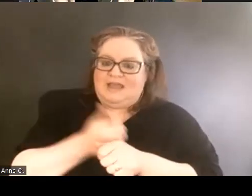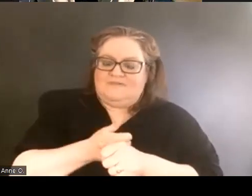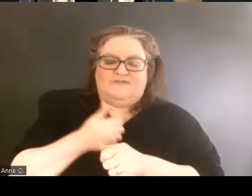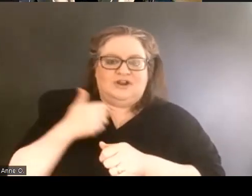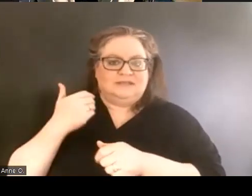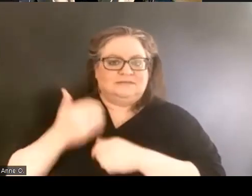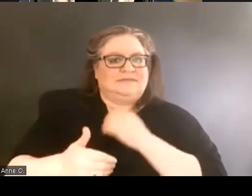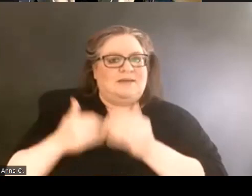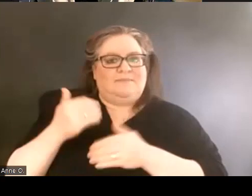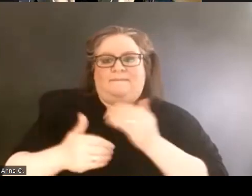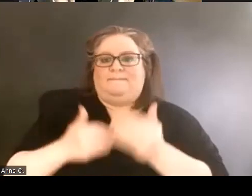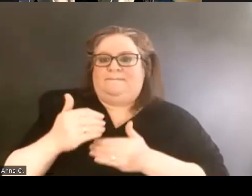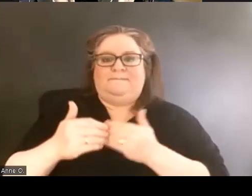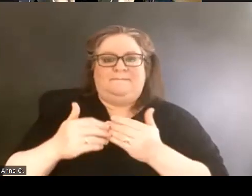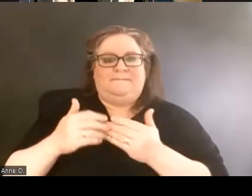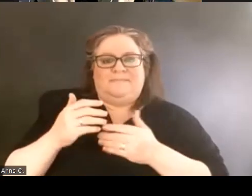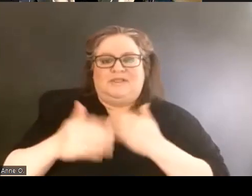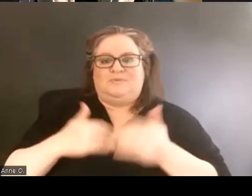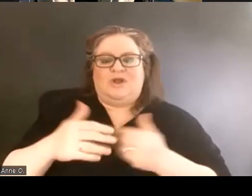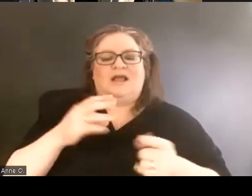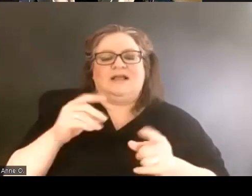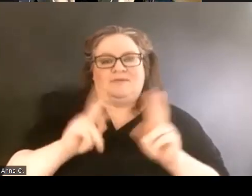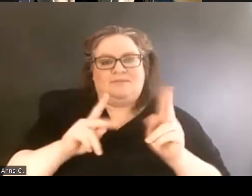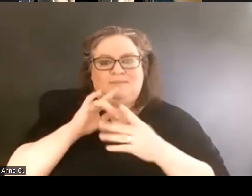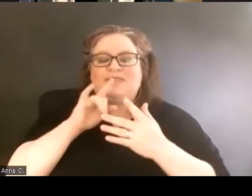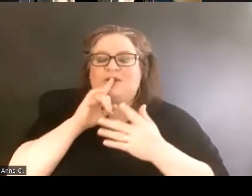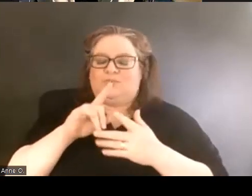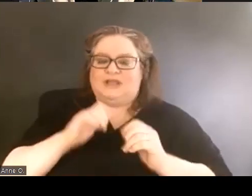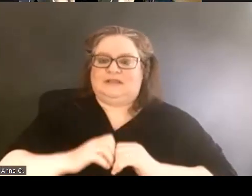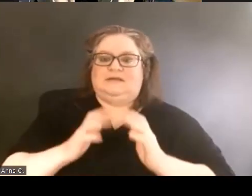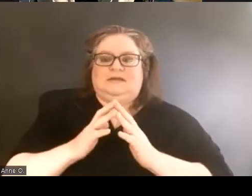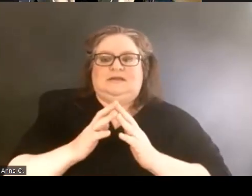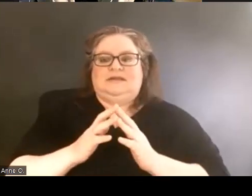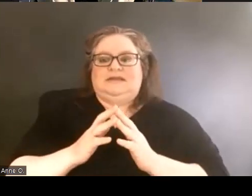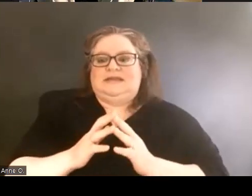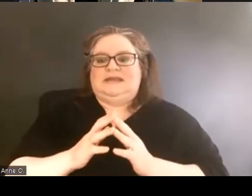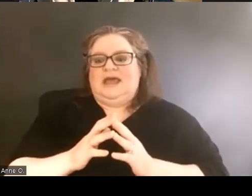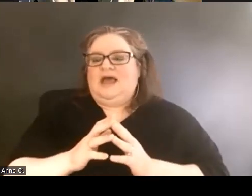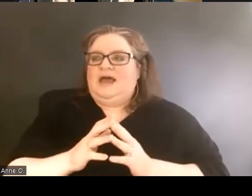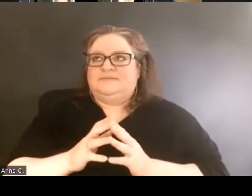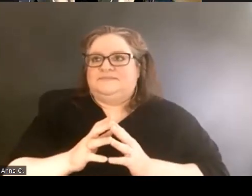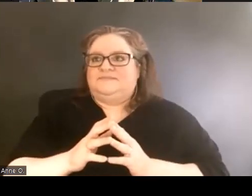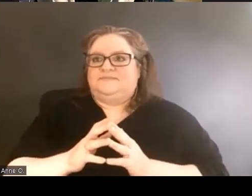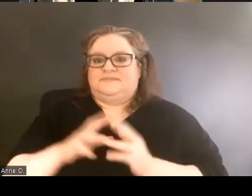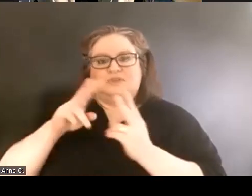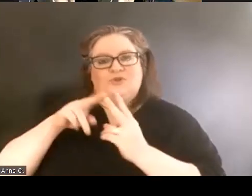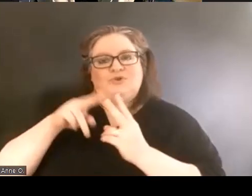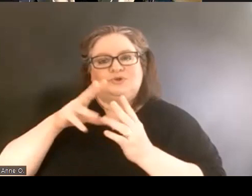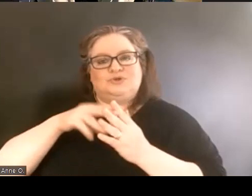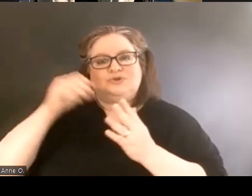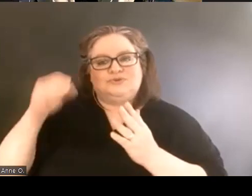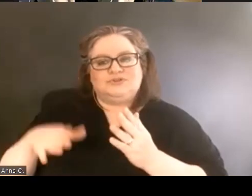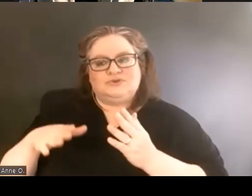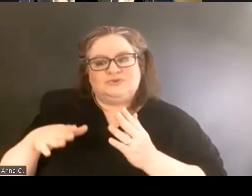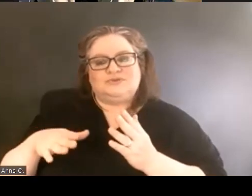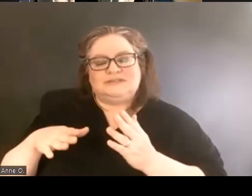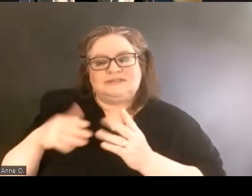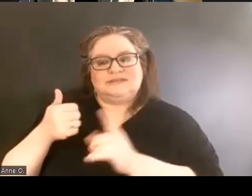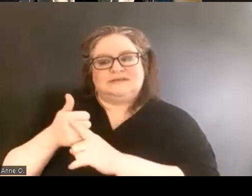The people who really brought this to fruition were two students who are no longer students at Cal